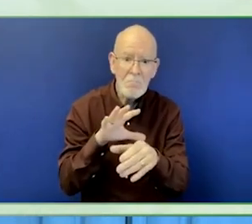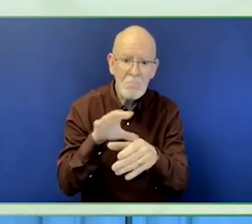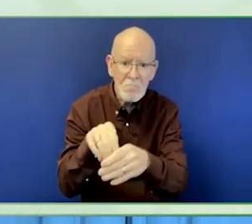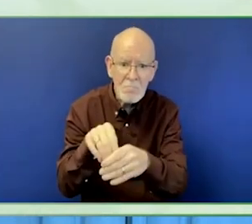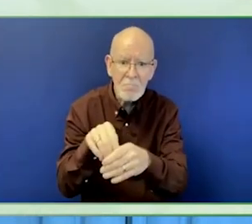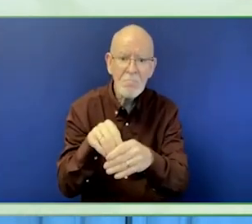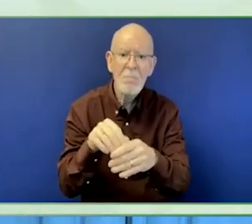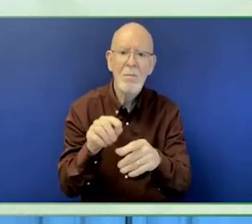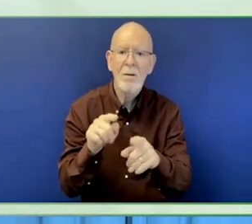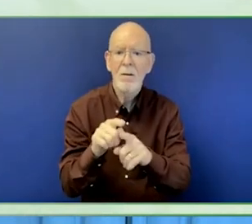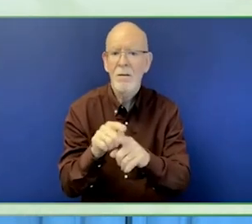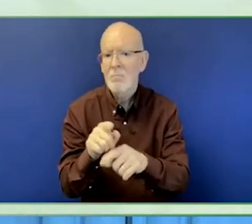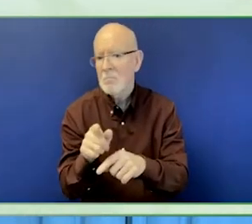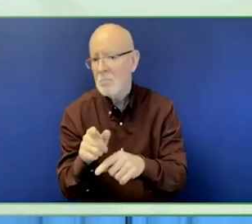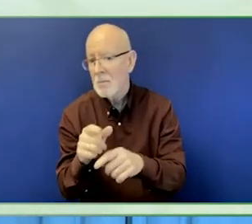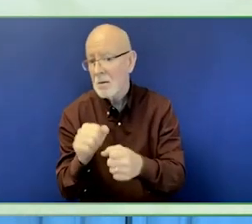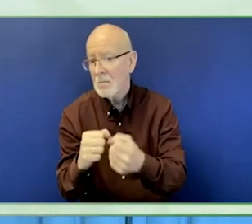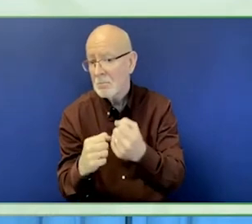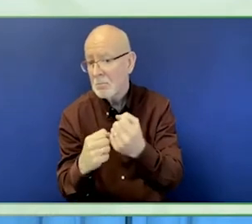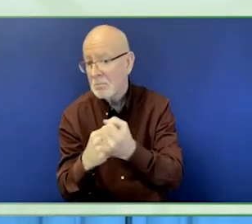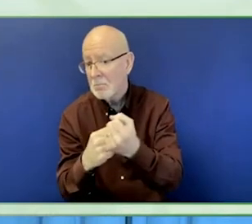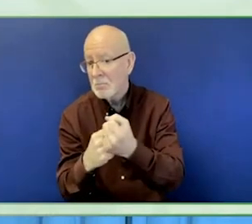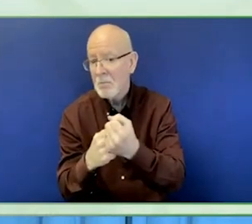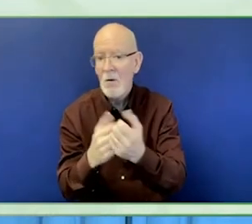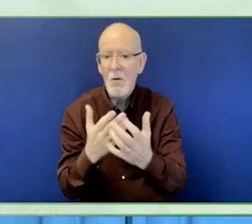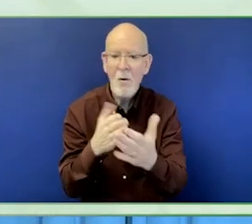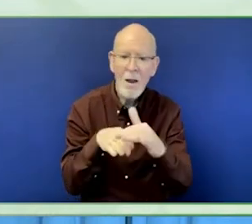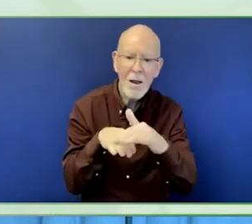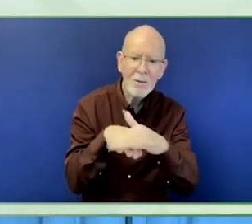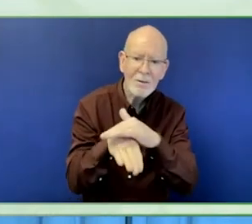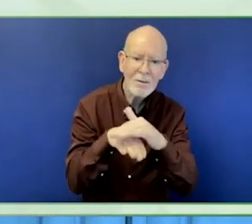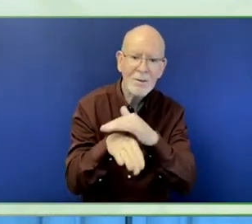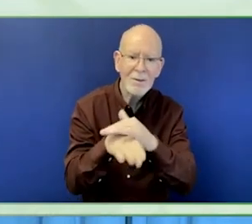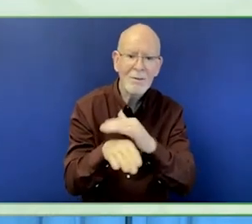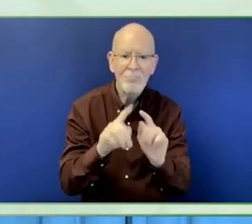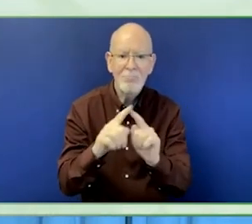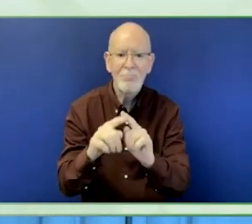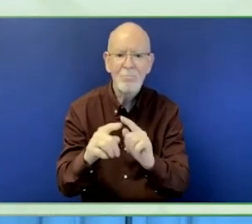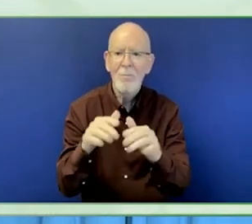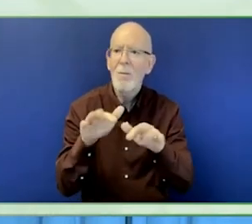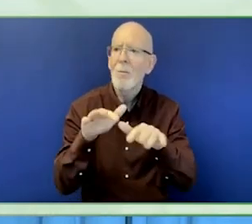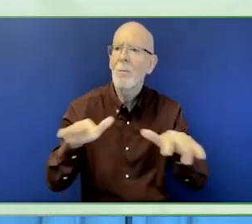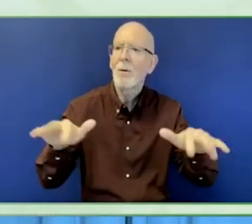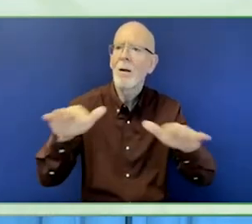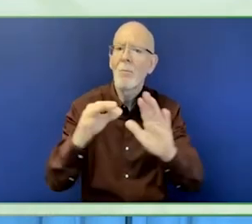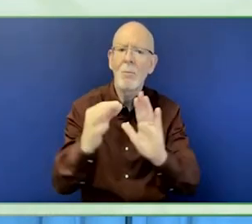cultural contexts granted in Human Rights Watch leadership sets